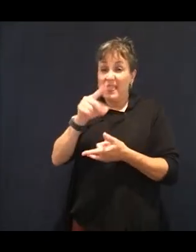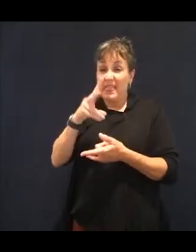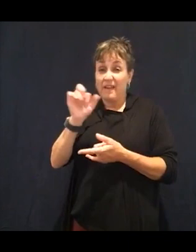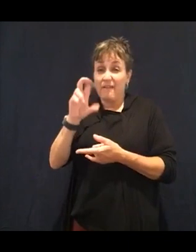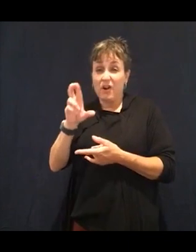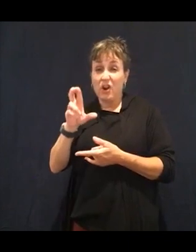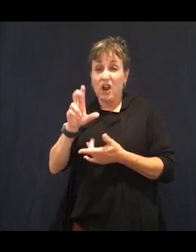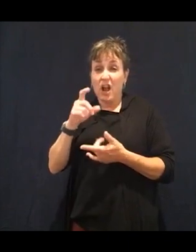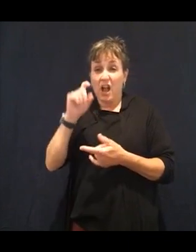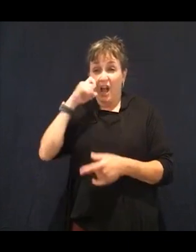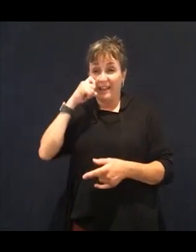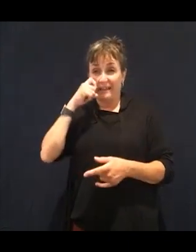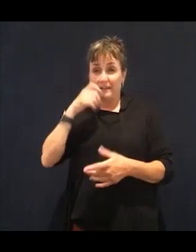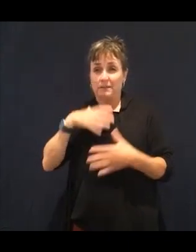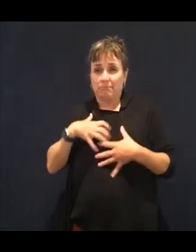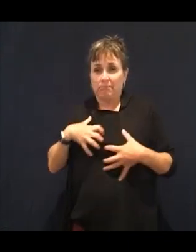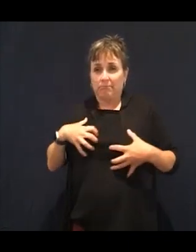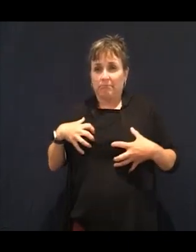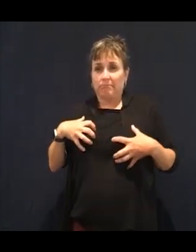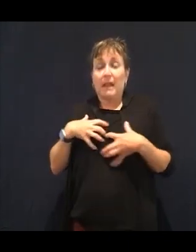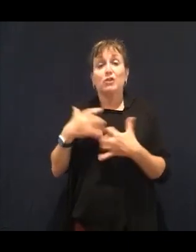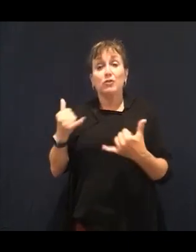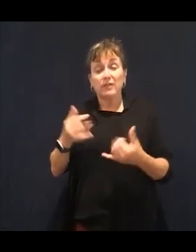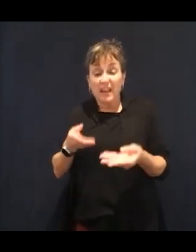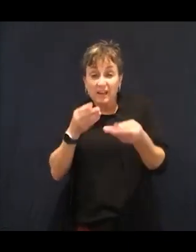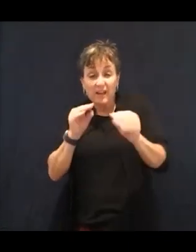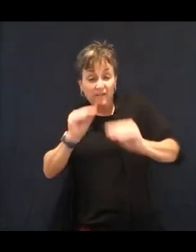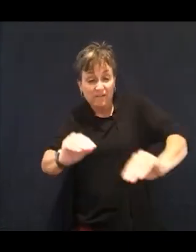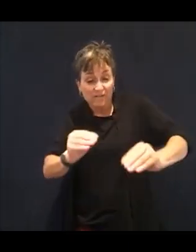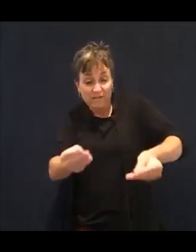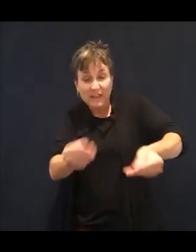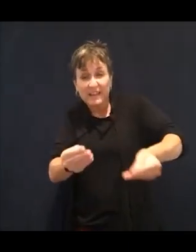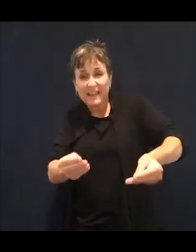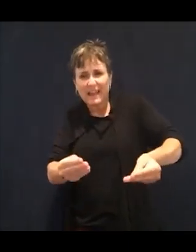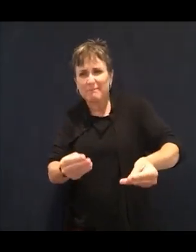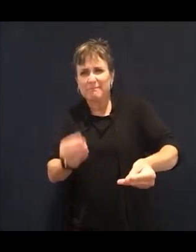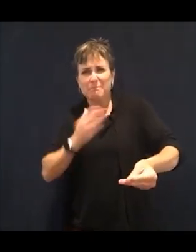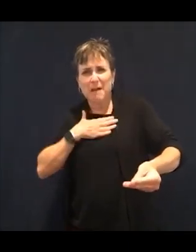So those meat organs that our ancestors ate,